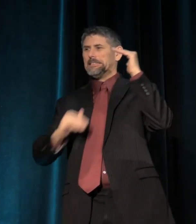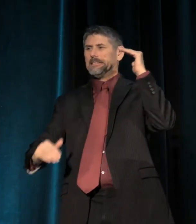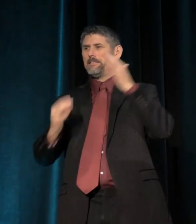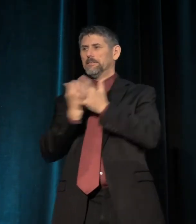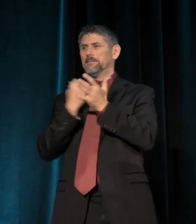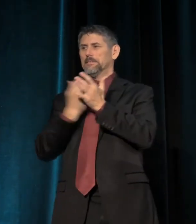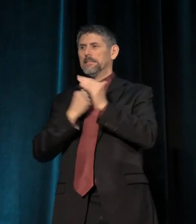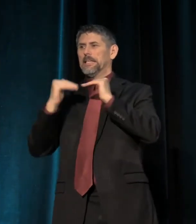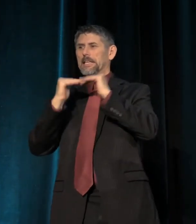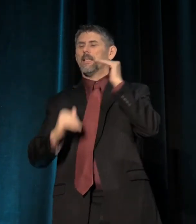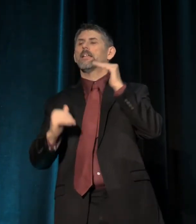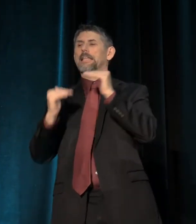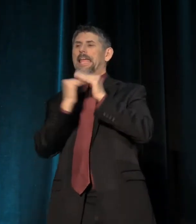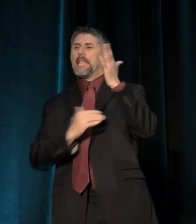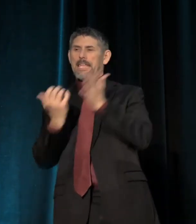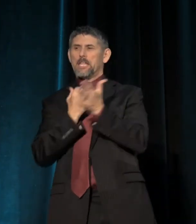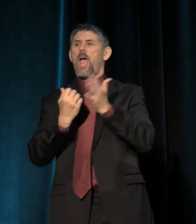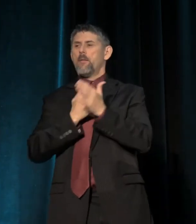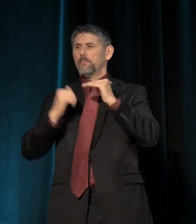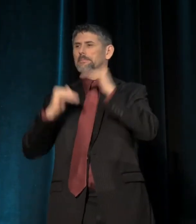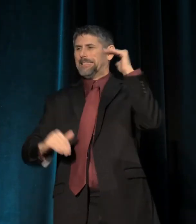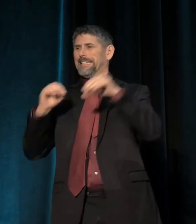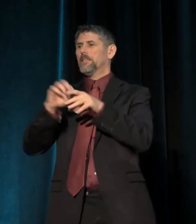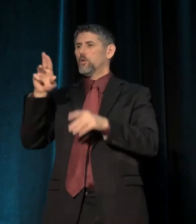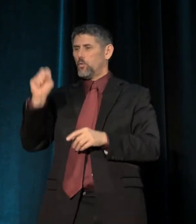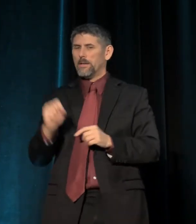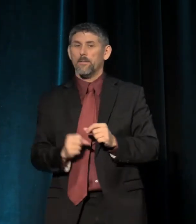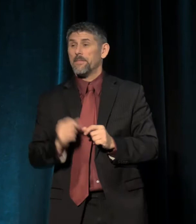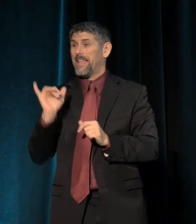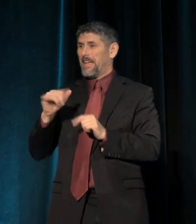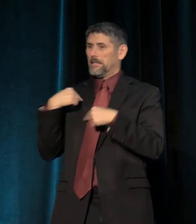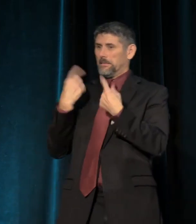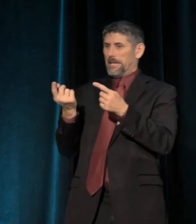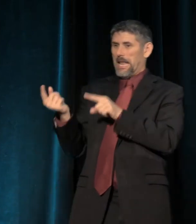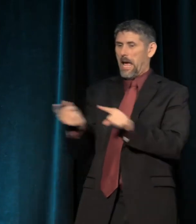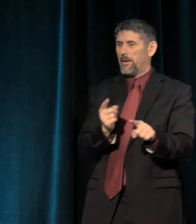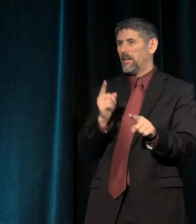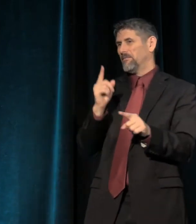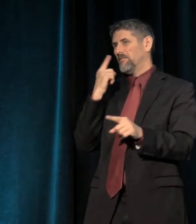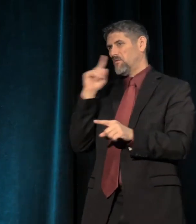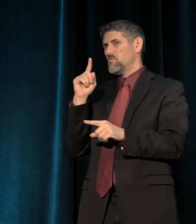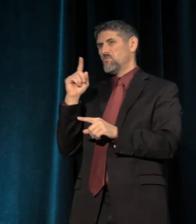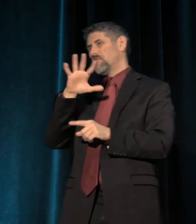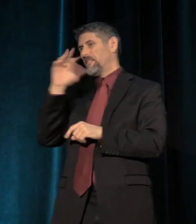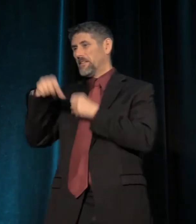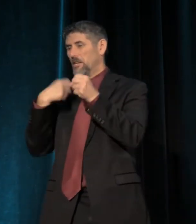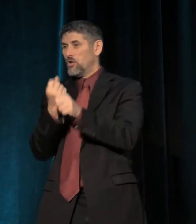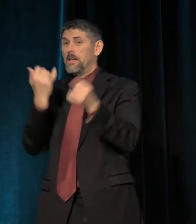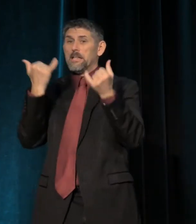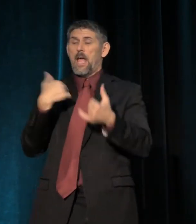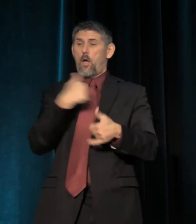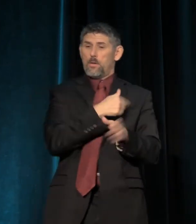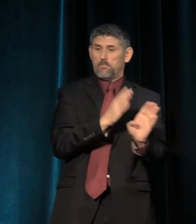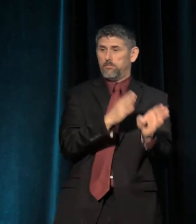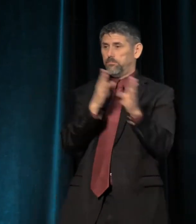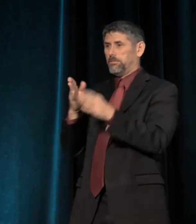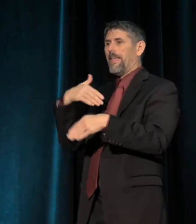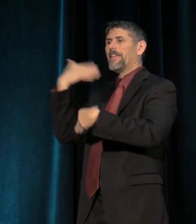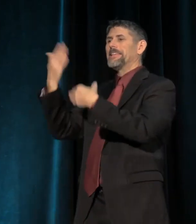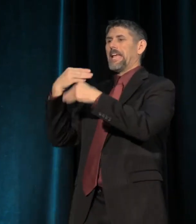And it's reflective, of course, of all these other divides that have been happening over the last half century, so we can move next to talking about the next generation